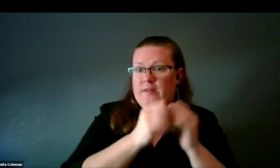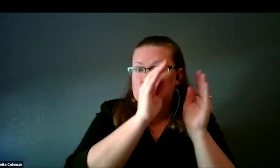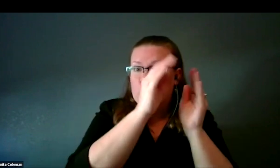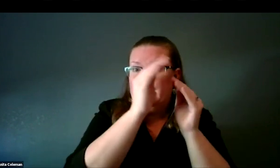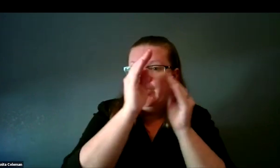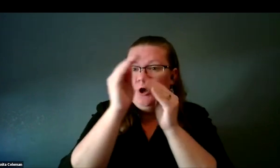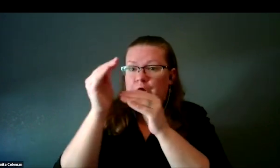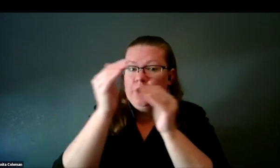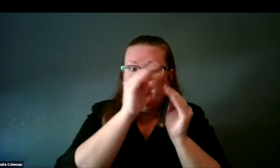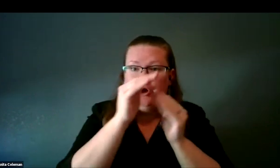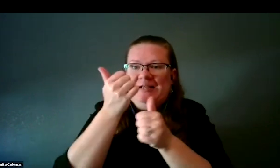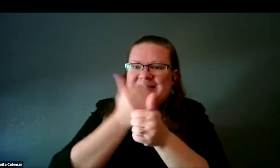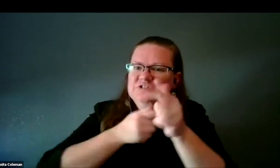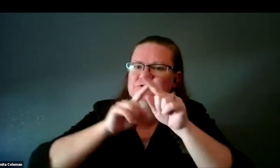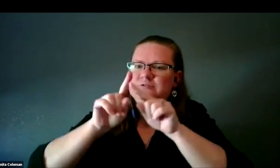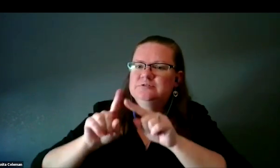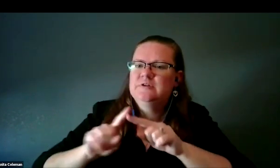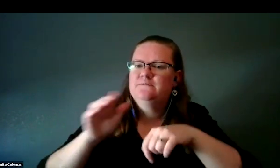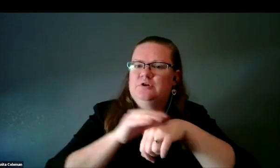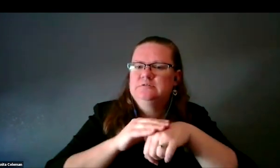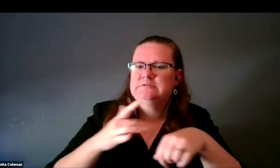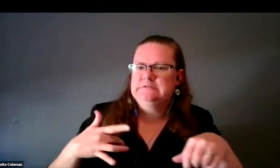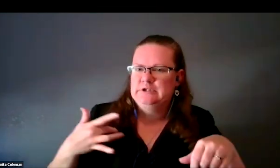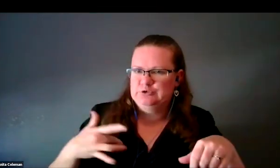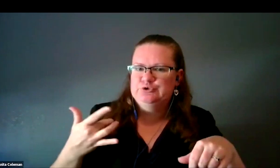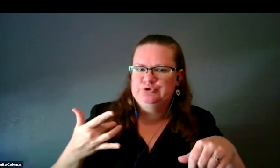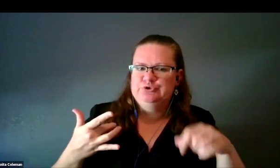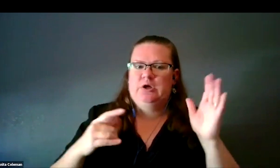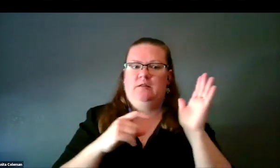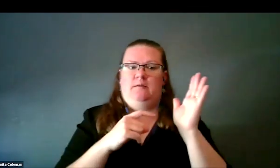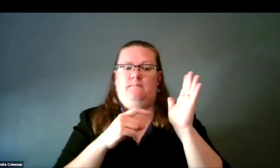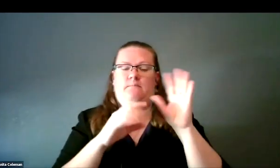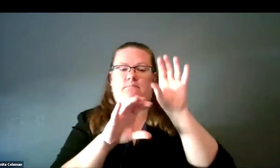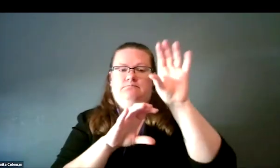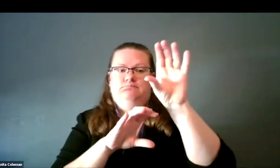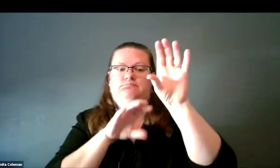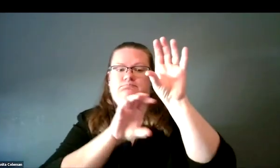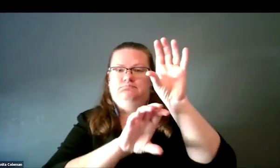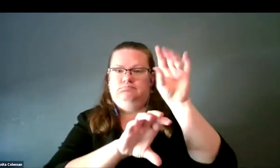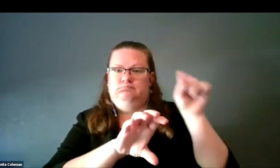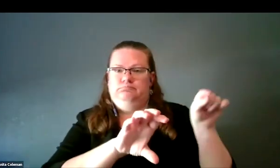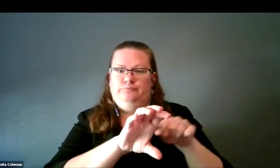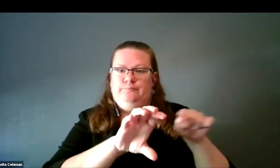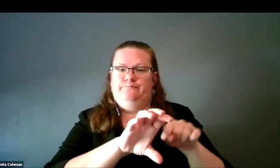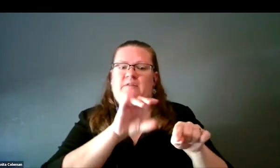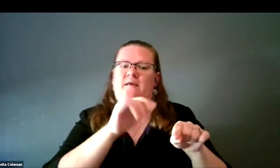that are all different textures, and then below, I'm showing a description of what those are